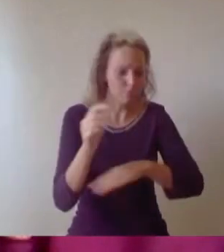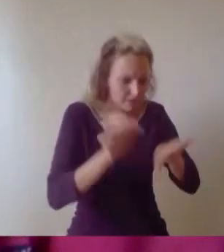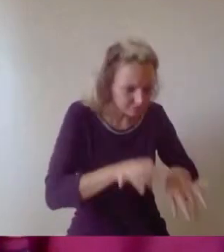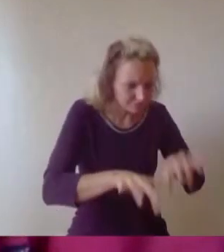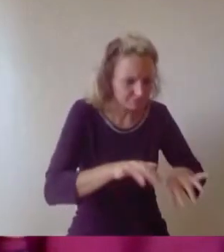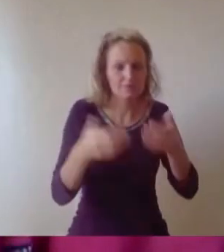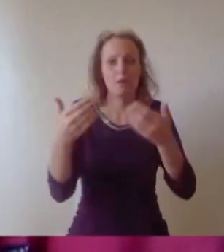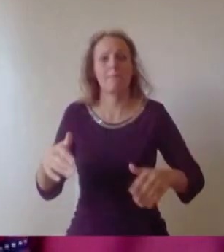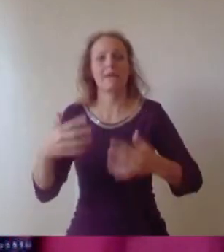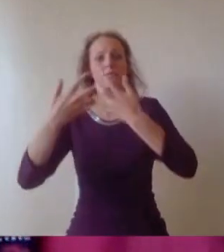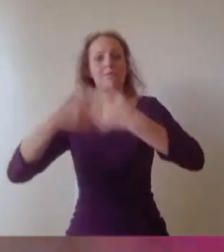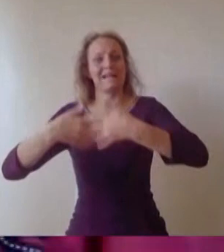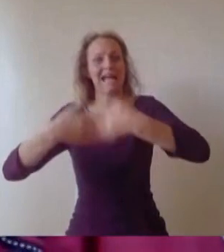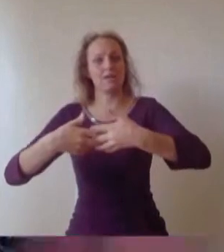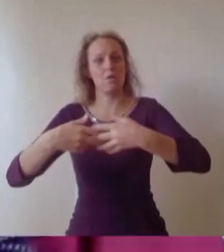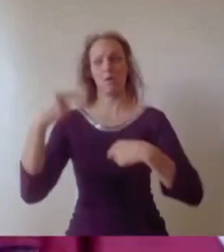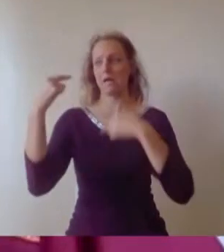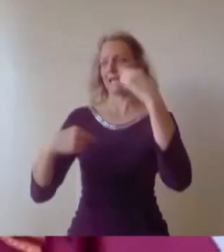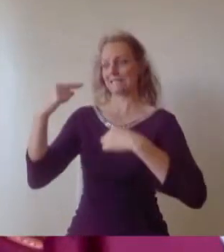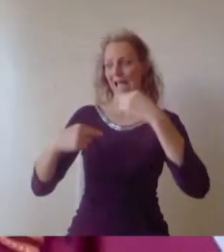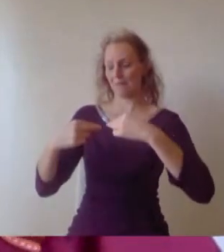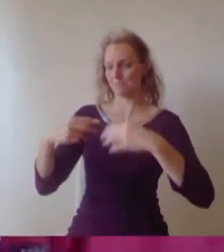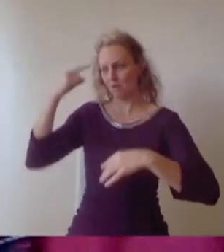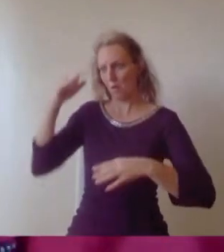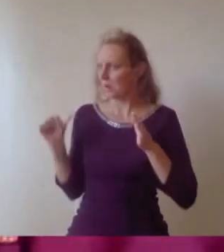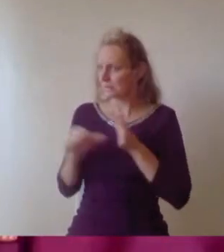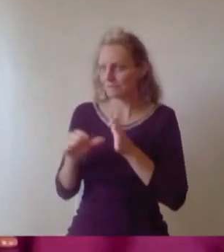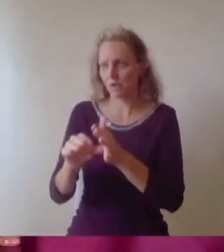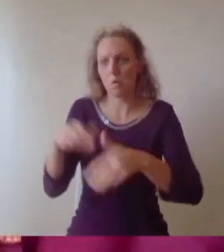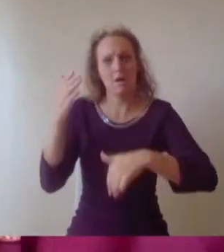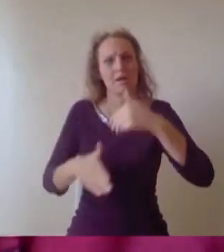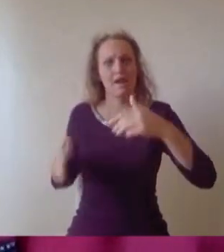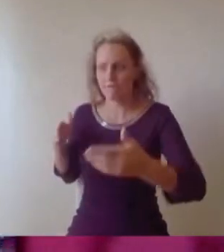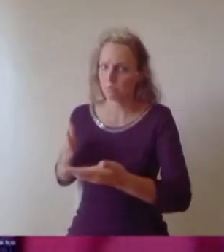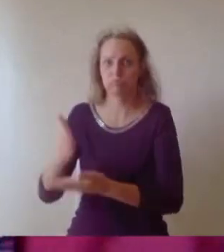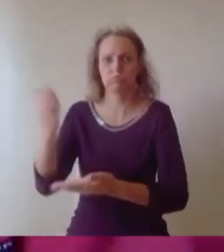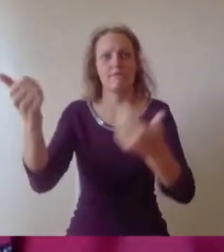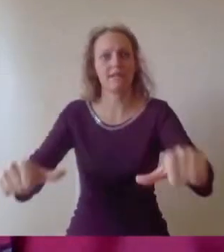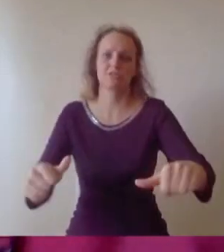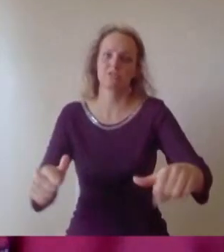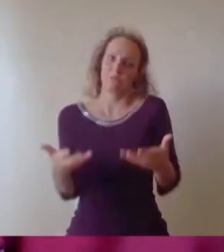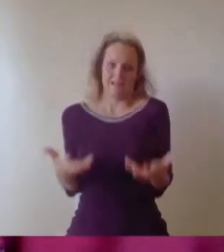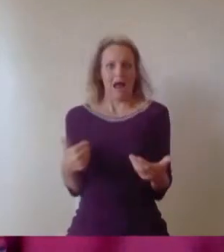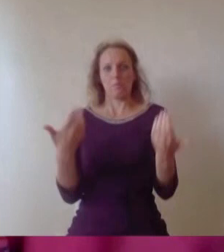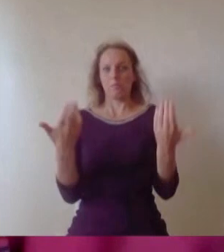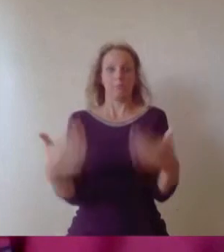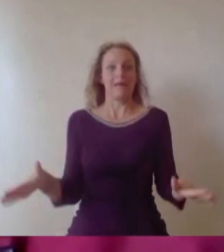we could never get through, but here we are the Class of 2020. Getting through any sort of degree